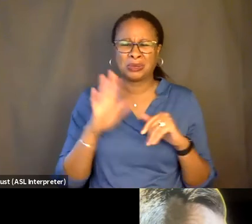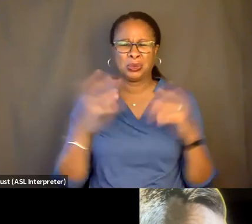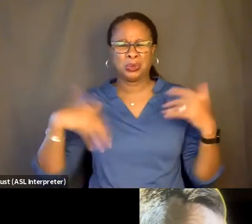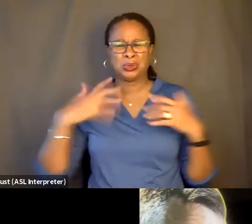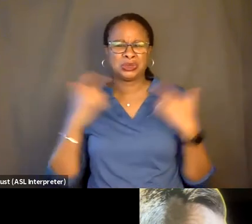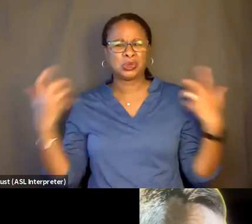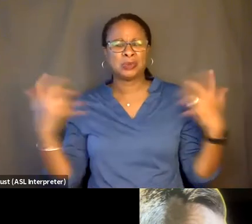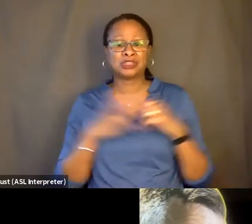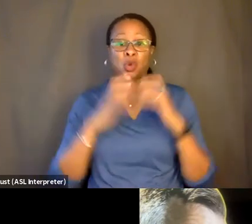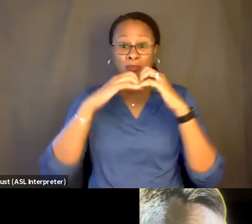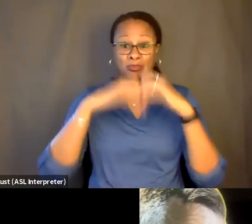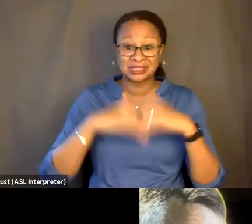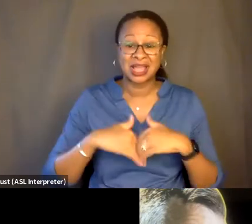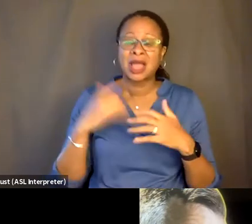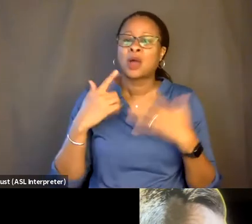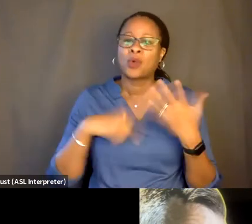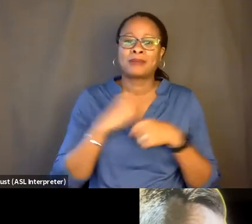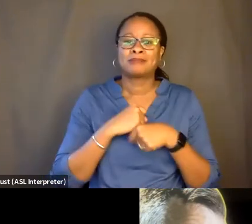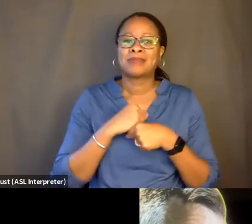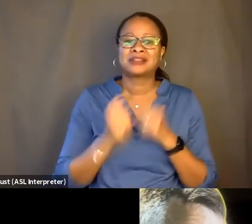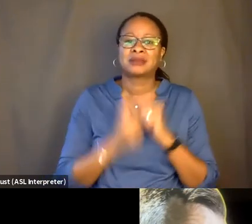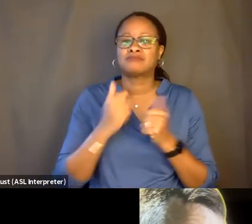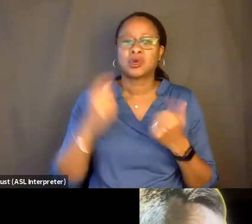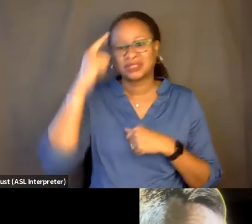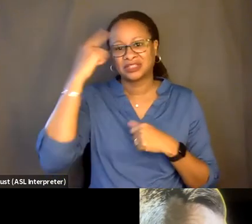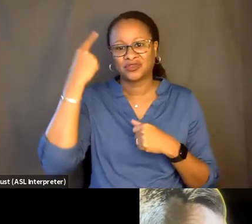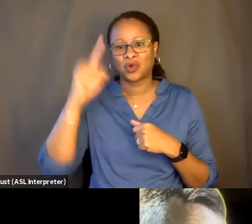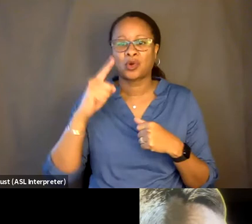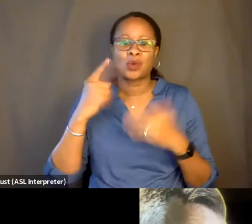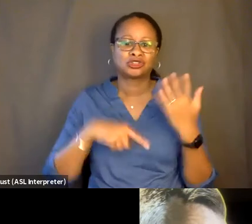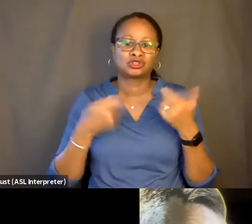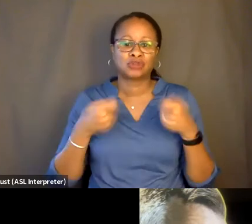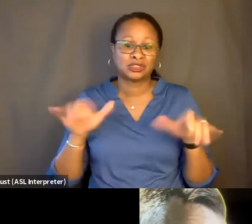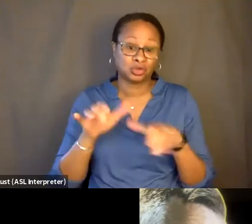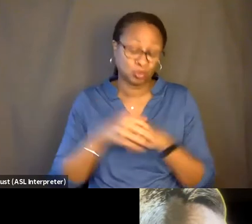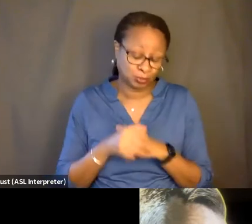in terms of what made the most sense for what you were trying to get across? Well, you can imagine these are very different